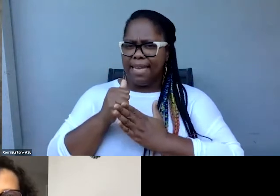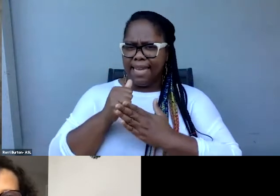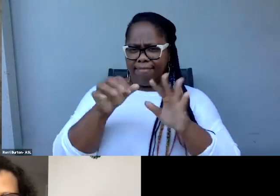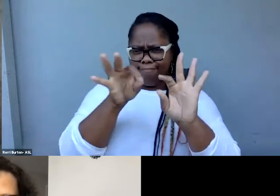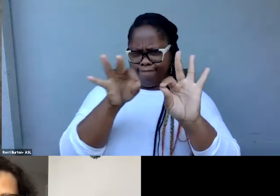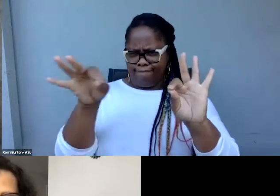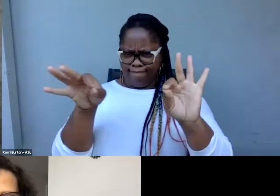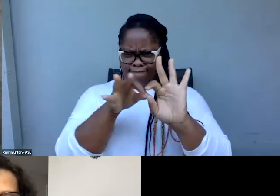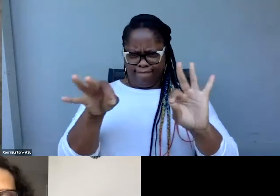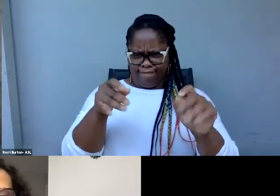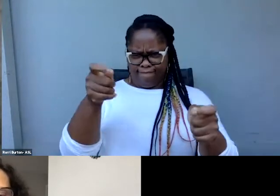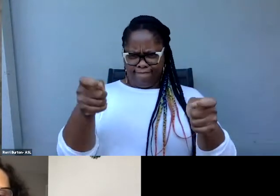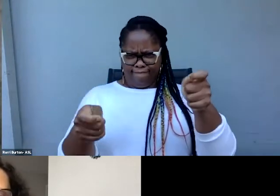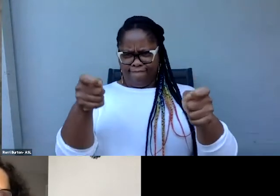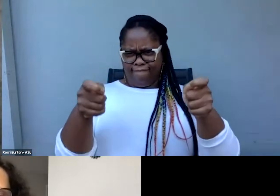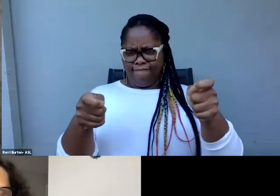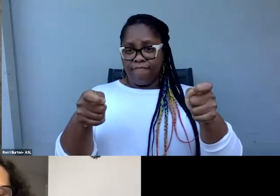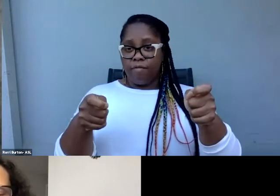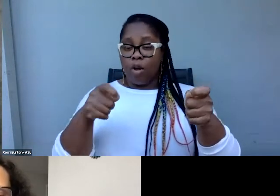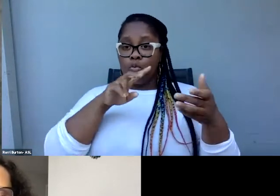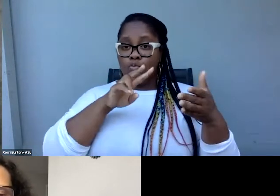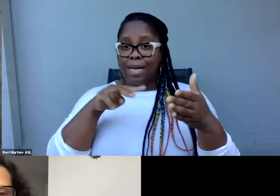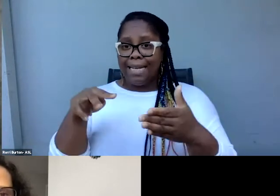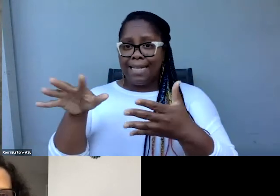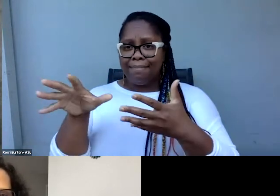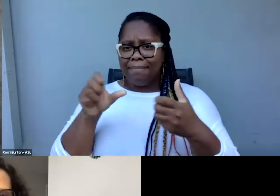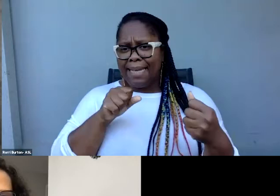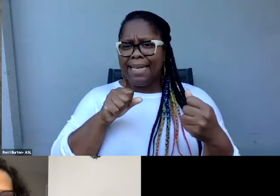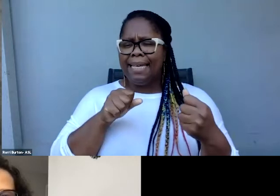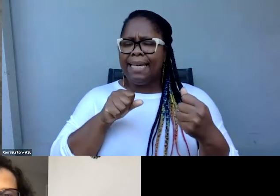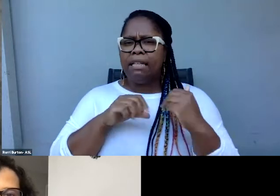and keep the reading speed so that they're really the most readable.